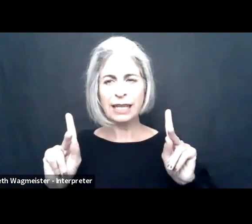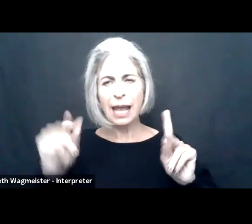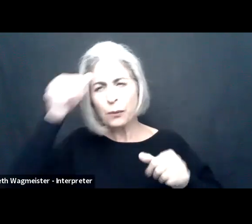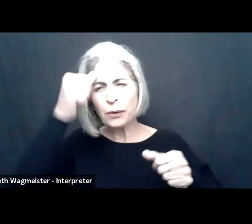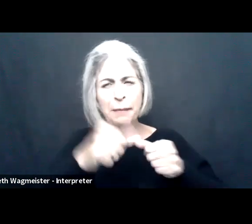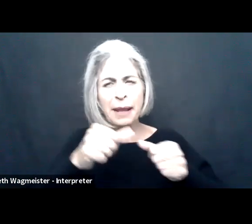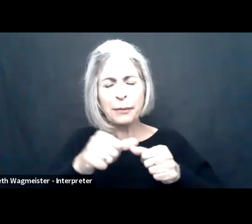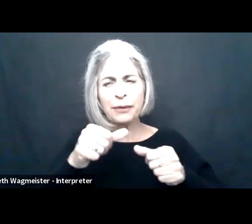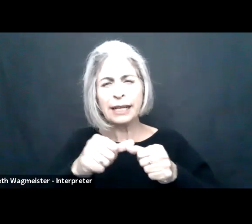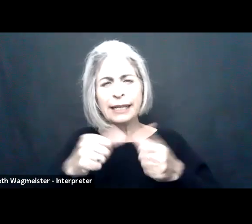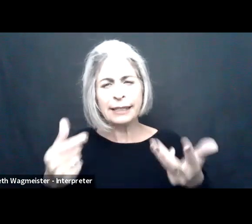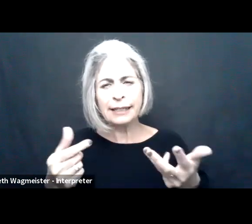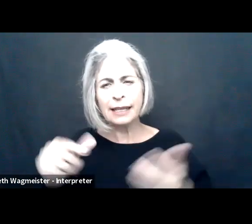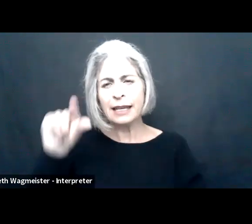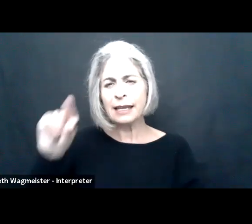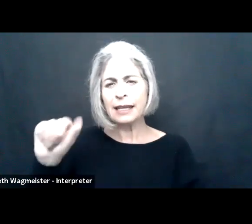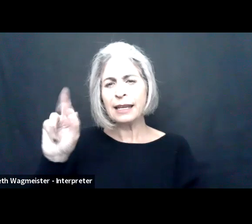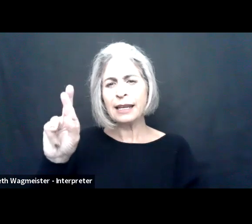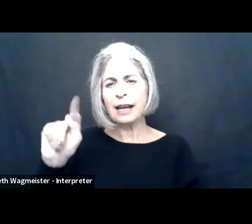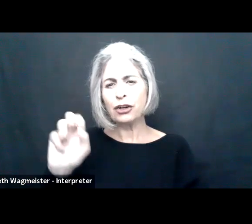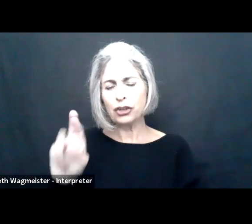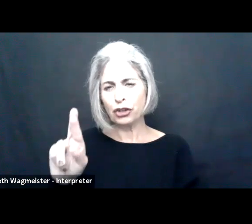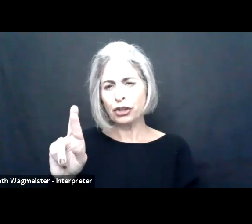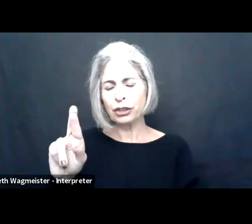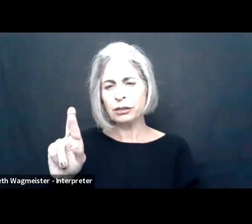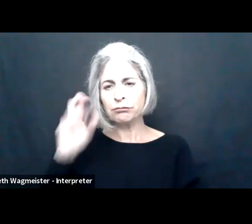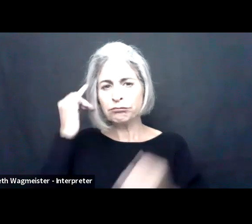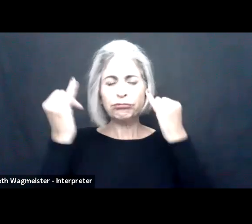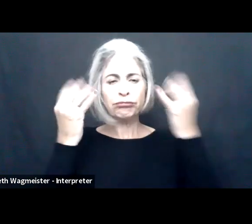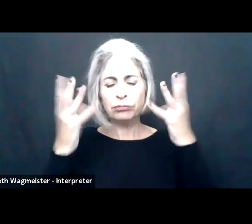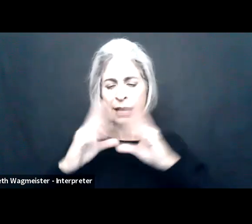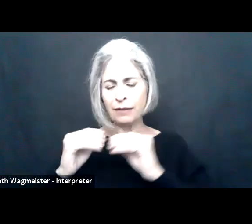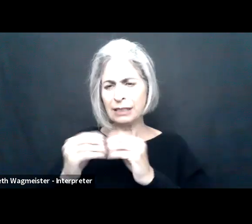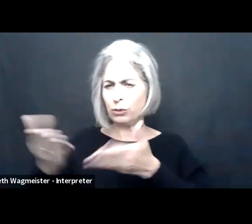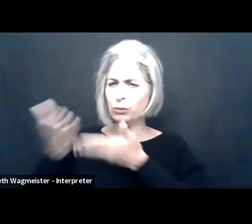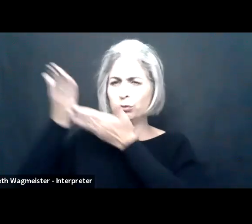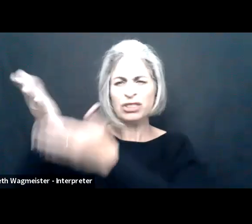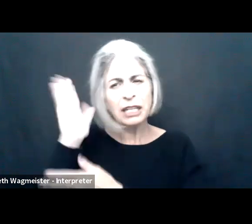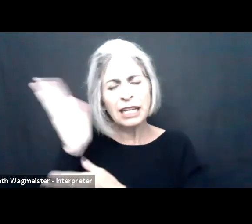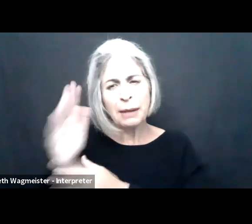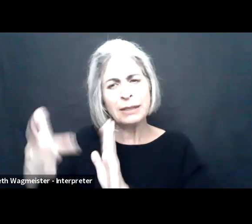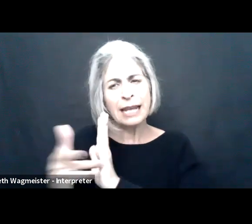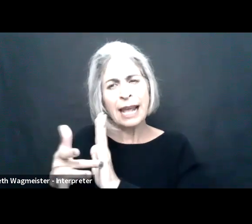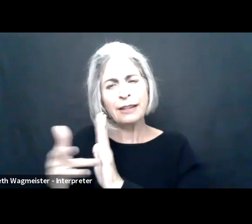When I sat down to think about this conference and this opportunity, I was remembering Gartner's reimagine HR conference two years ago.